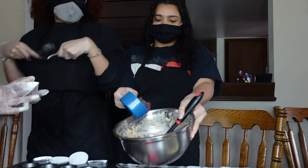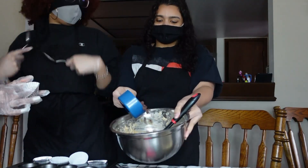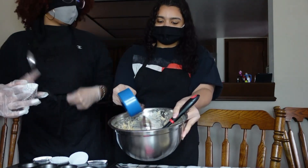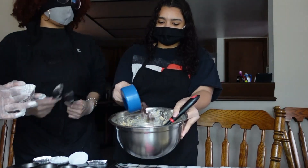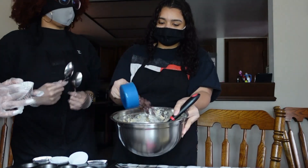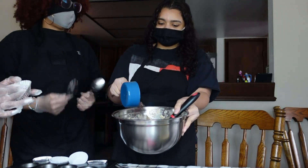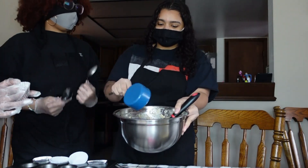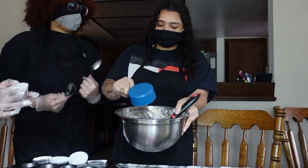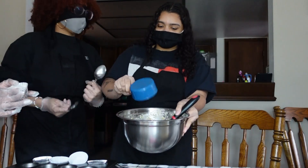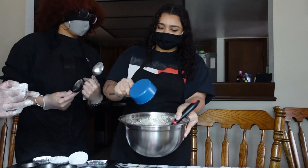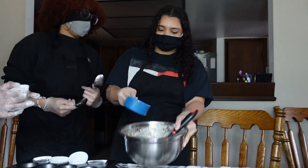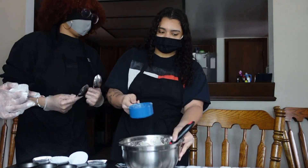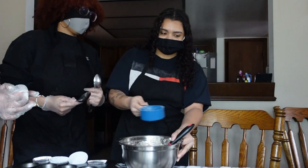I don't think that's how it works bro